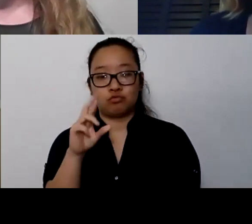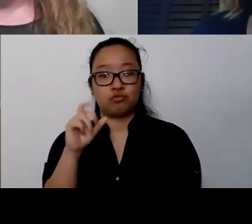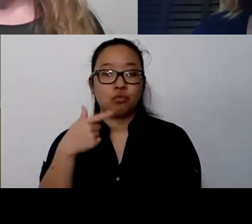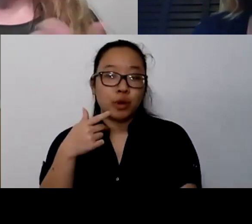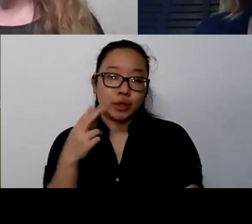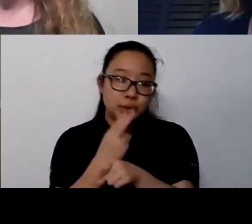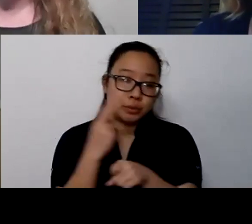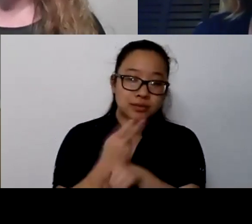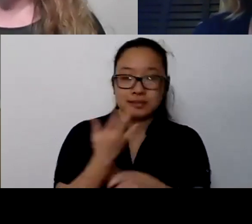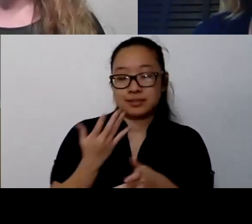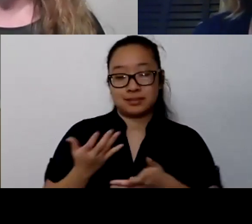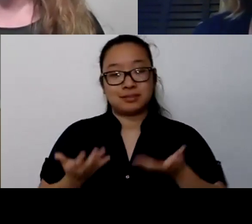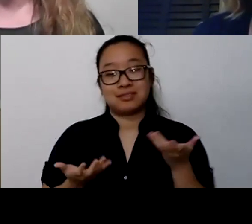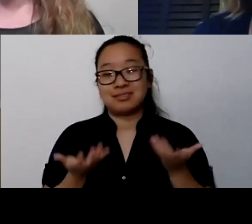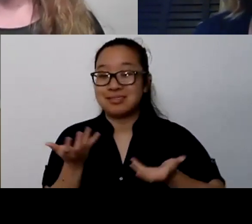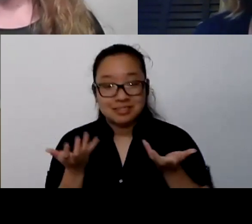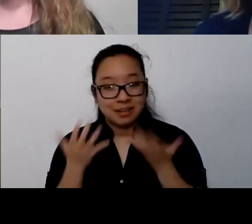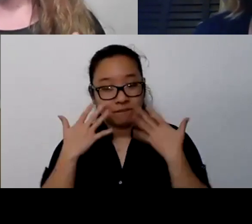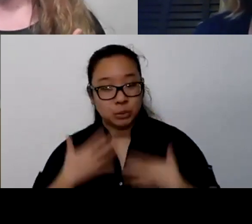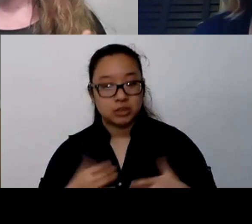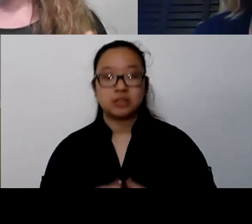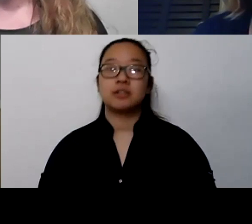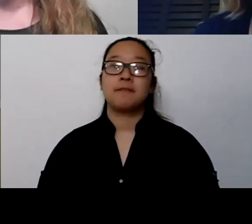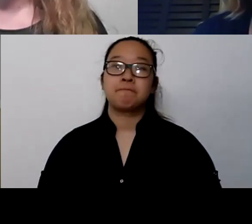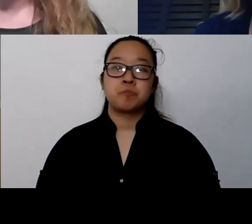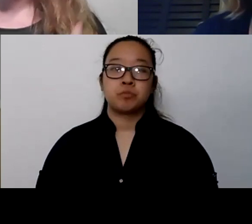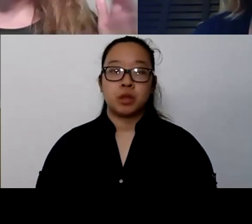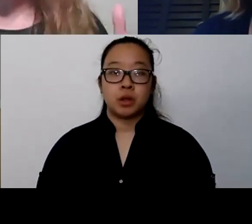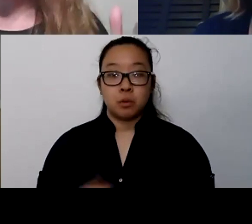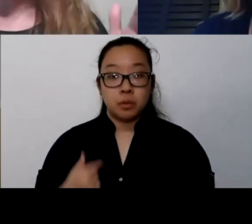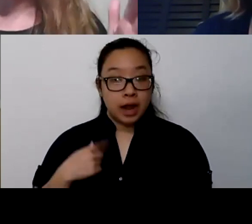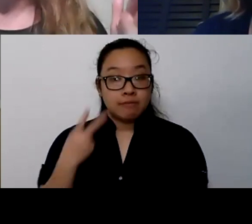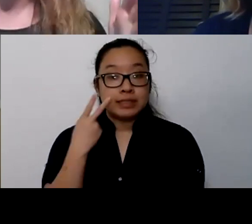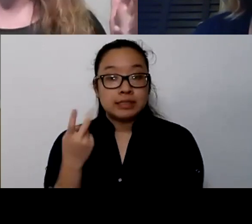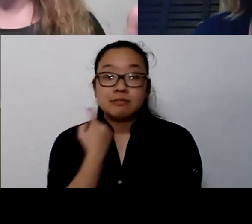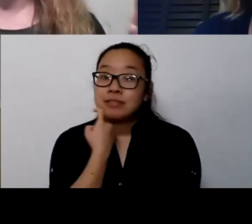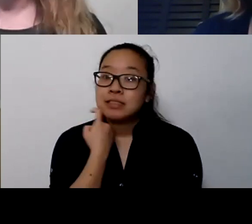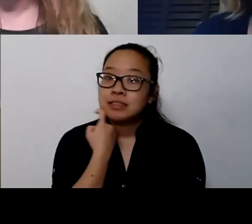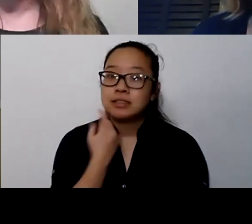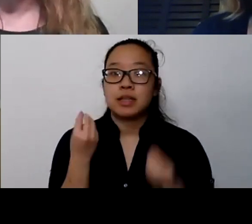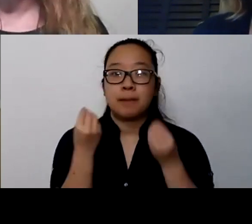But when I see it, and I'm seeing it. I'm seeing it in folks that are saying, "Hey, I need to get help."